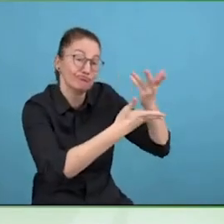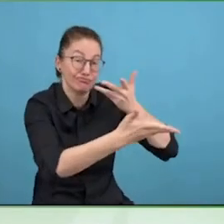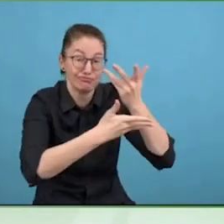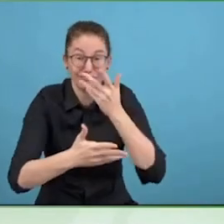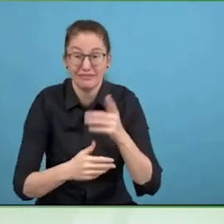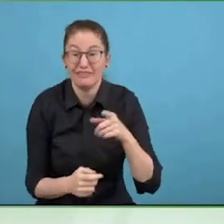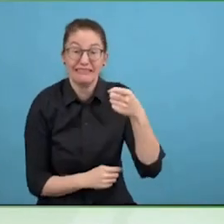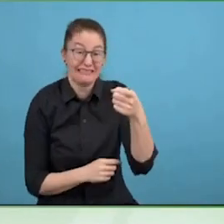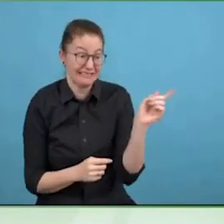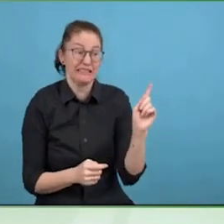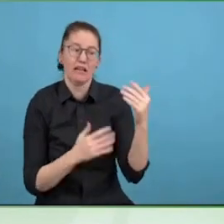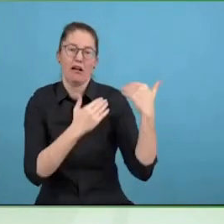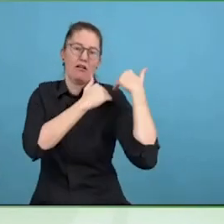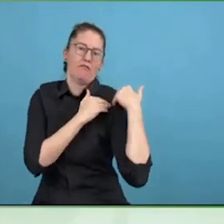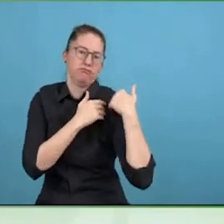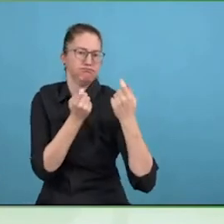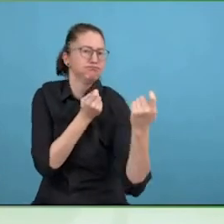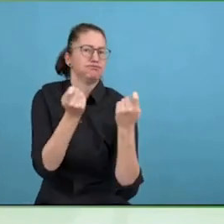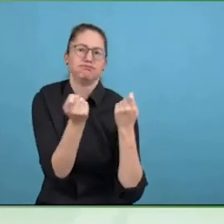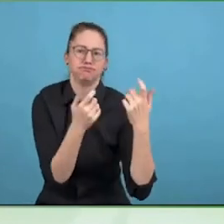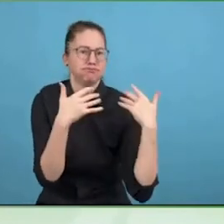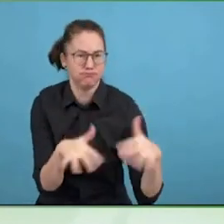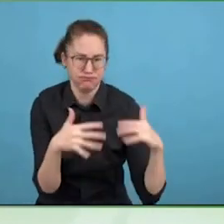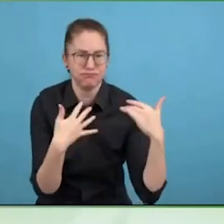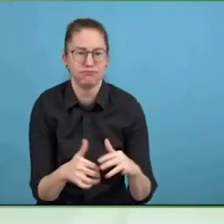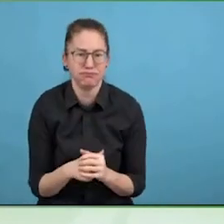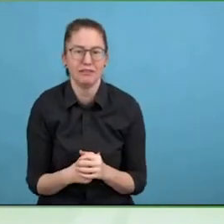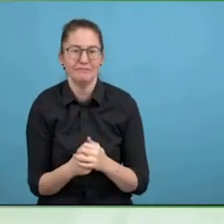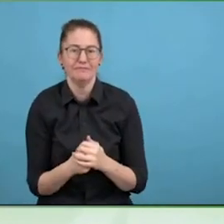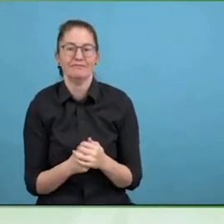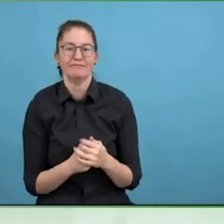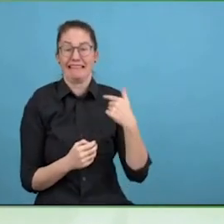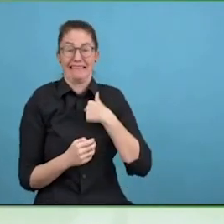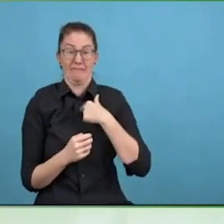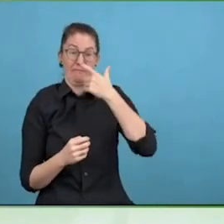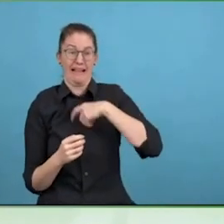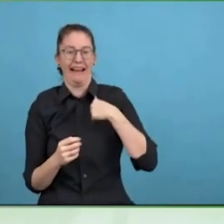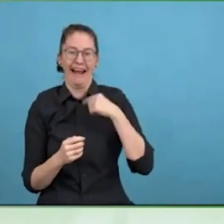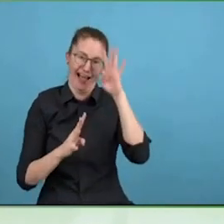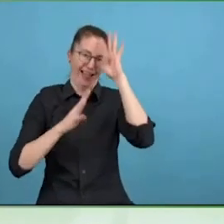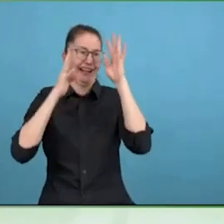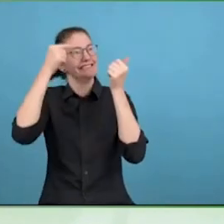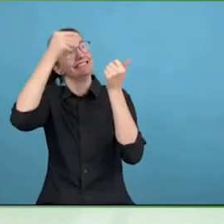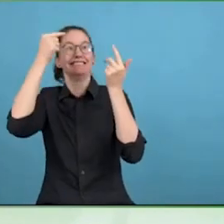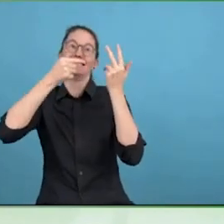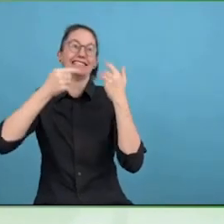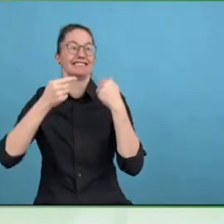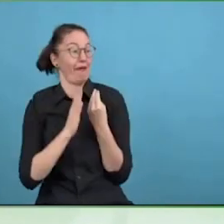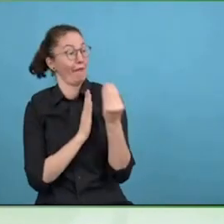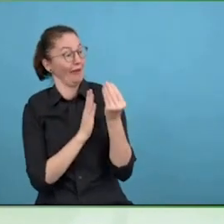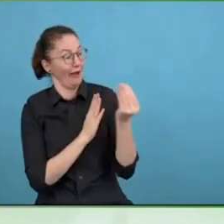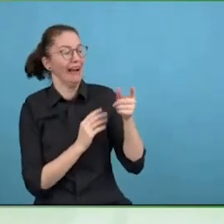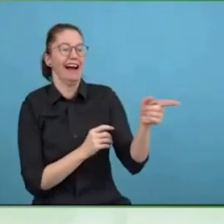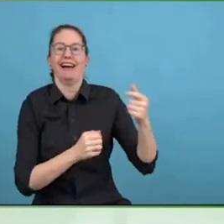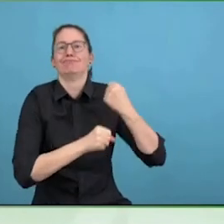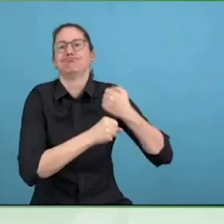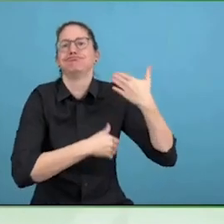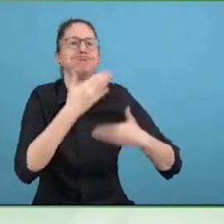so important to our world. You have any advice for corporations? I think most organisations have something they are good at.